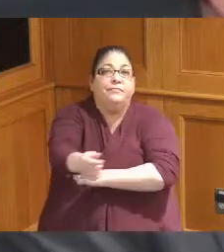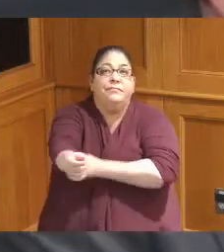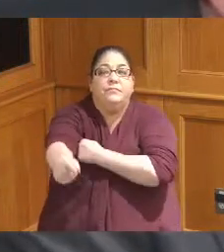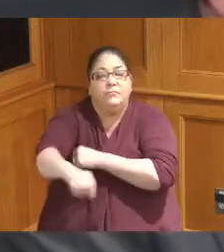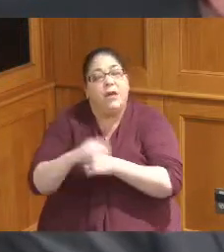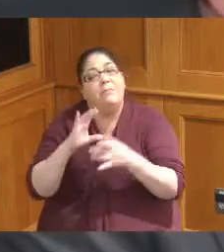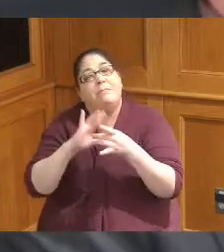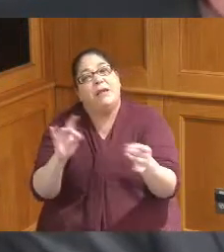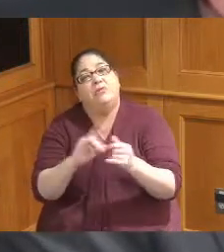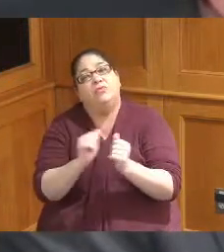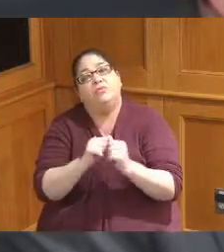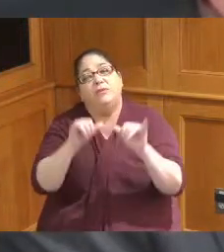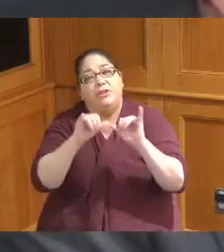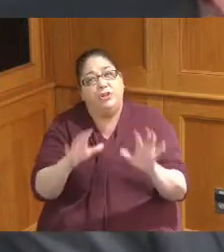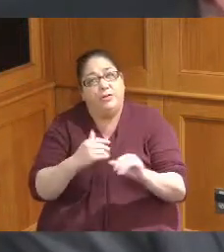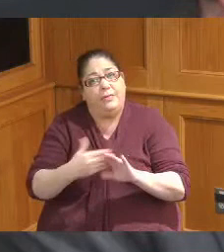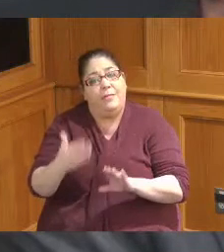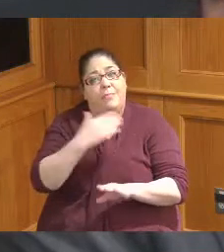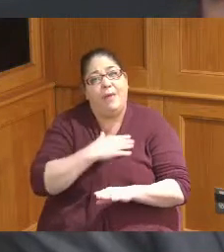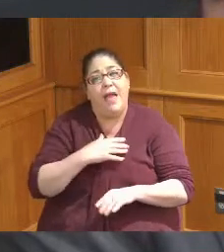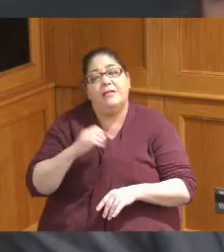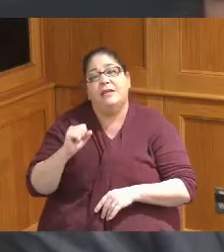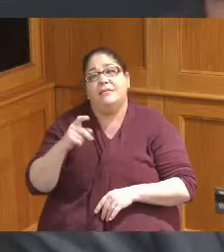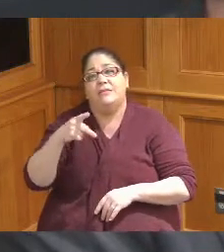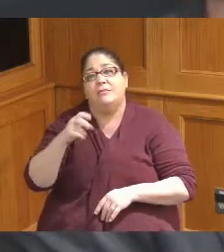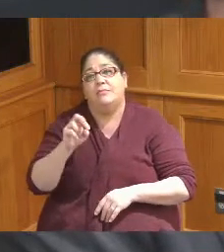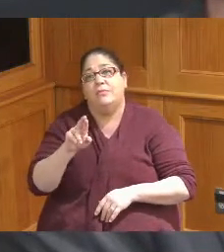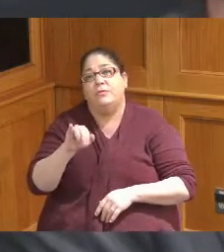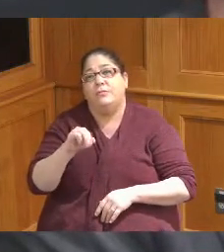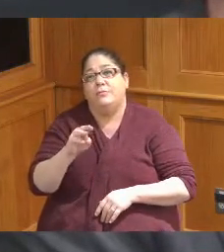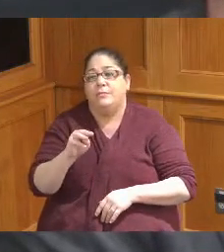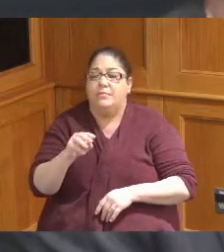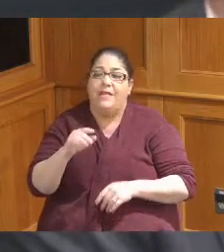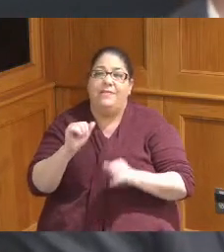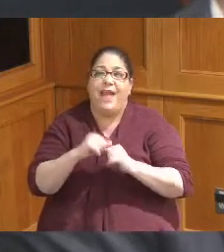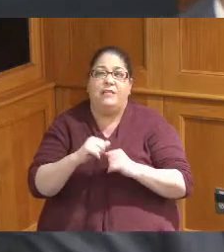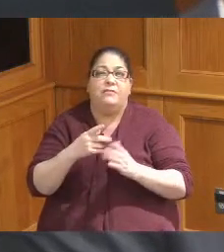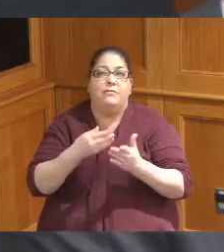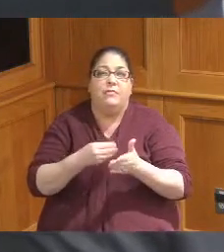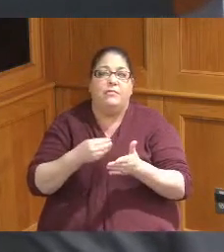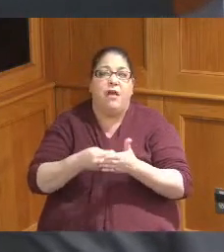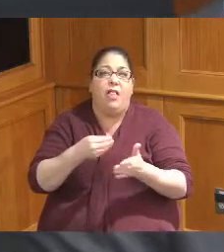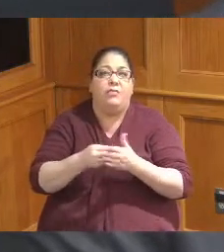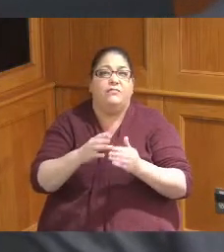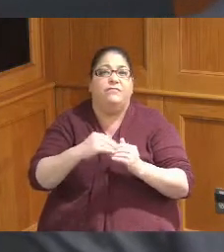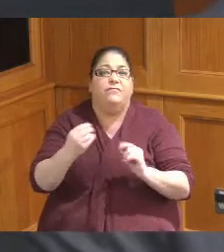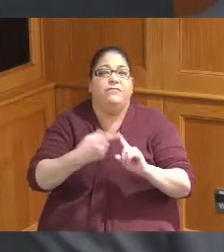past these are permissive Auto fee dollars that this board passed a number of years ago and so